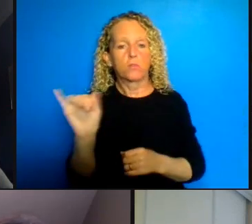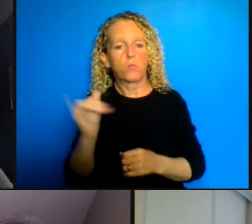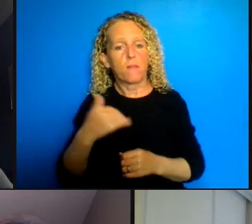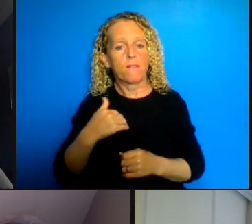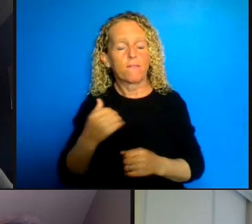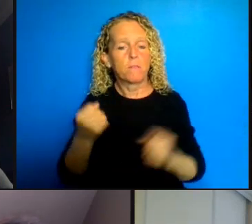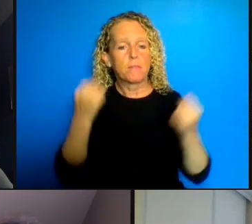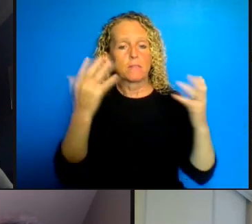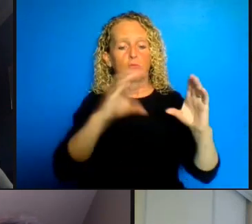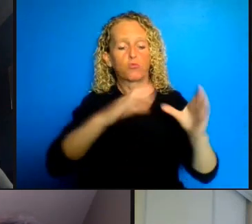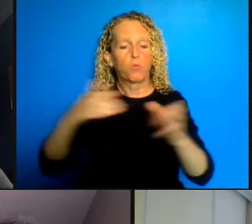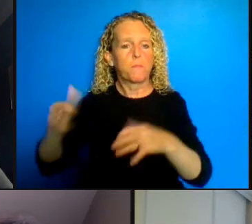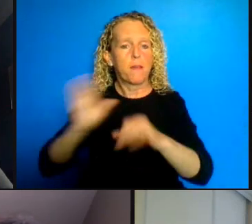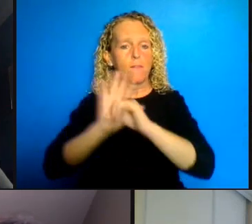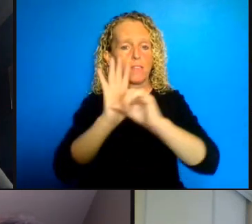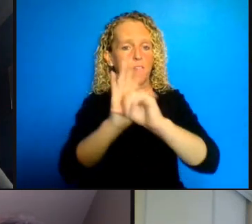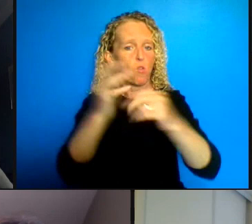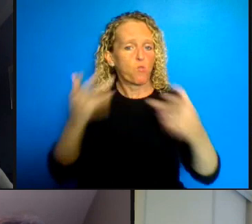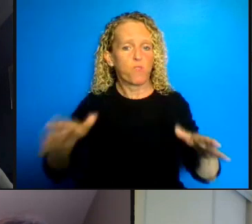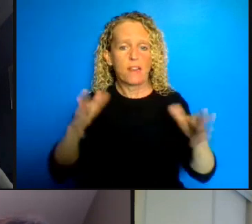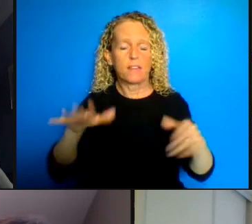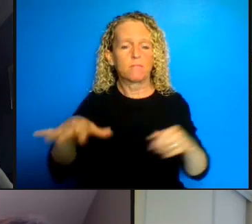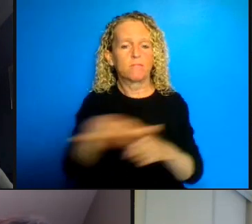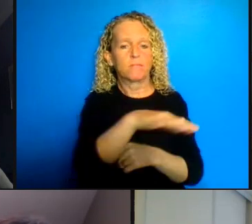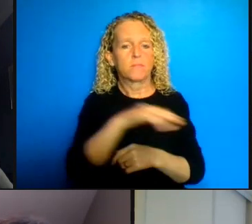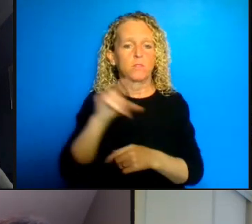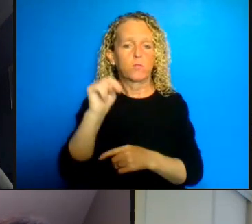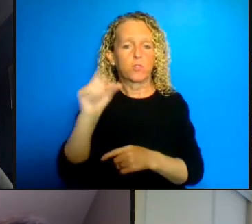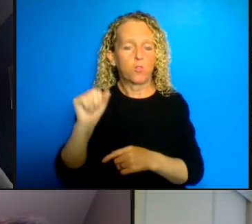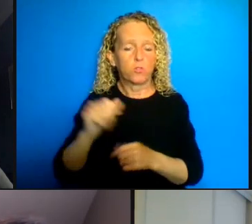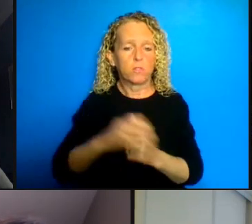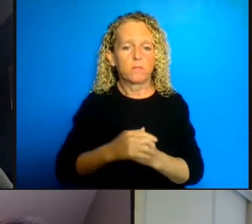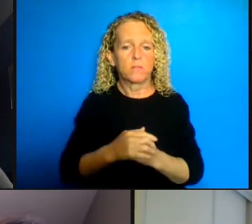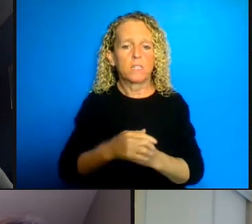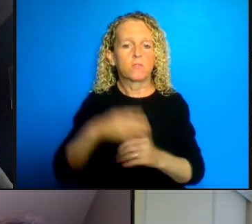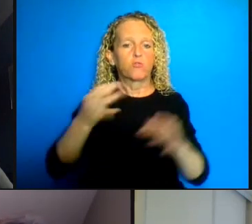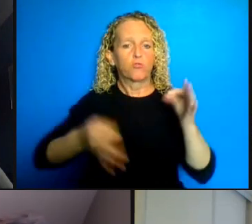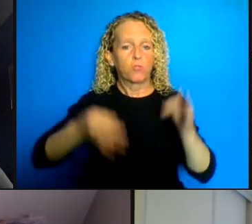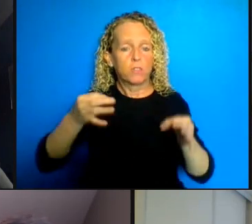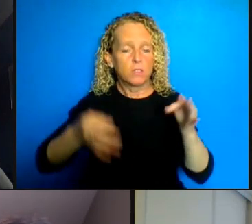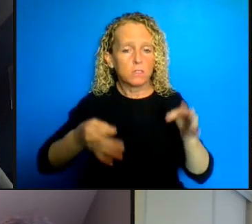exist in Nova Scotia it is called Prison Justice Society but there are many many